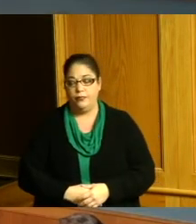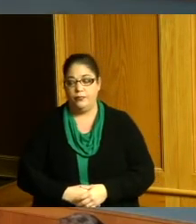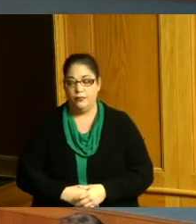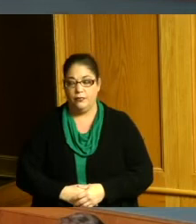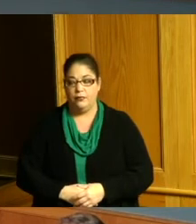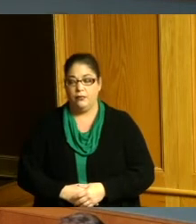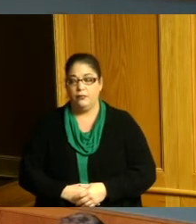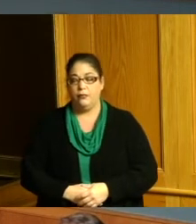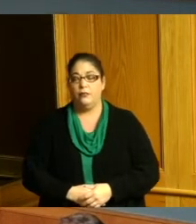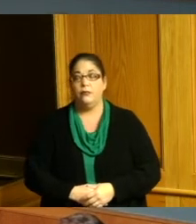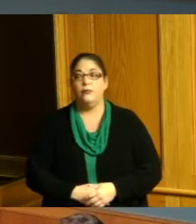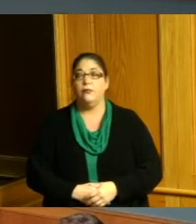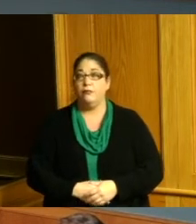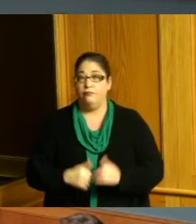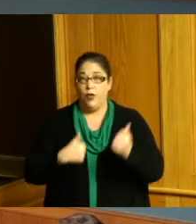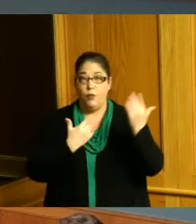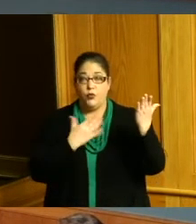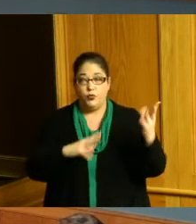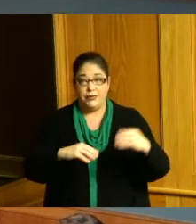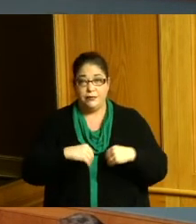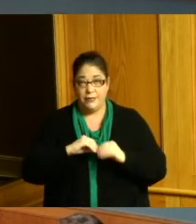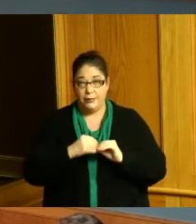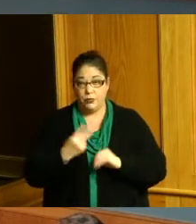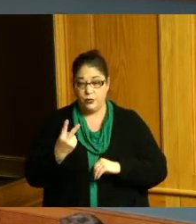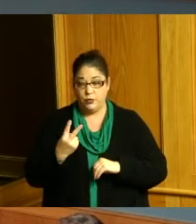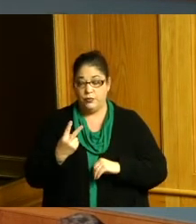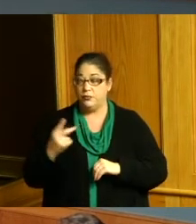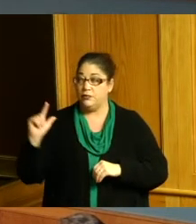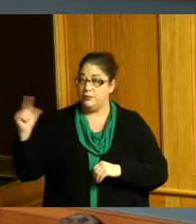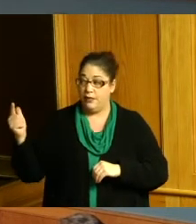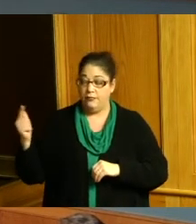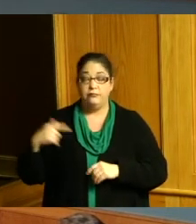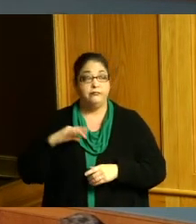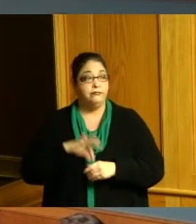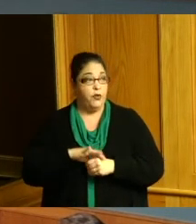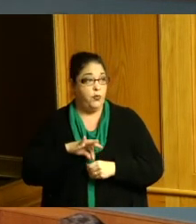make a motion to adopt item number two second Commissioner Summerow Dumas yes Commissioner